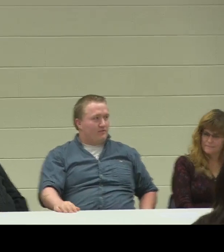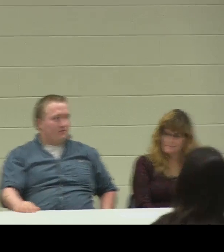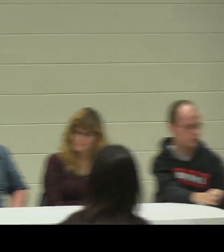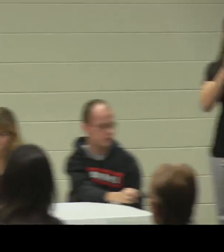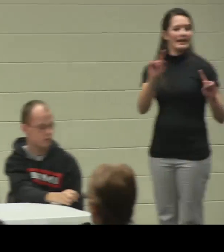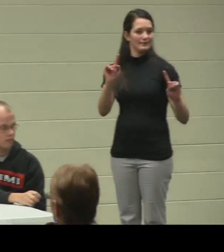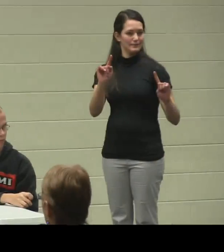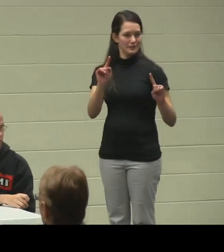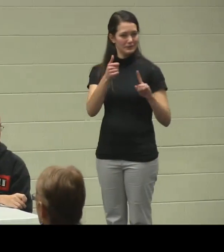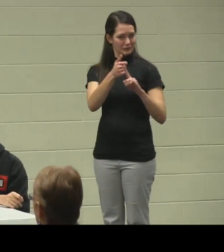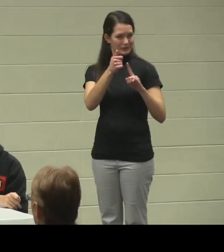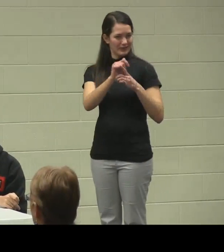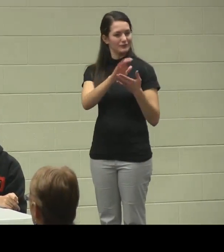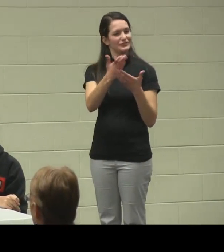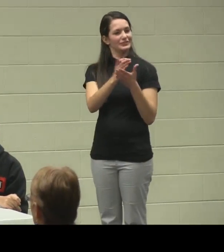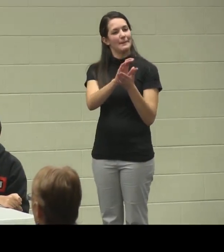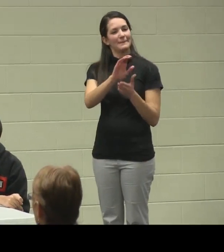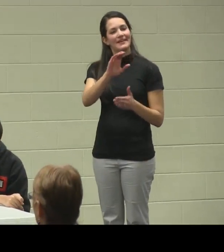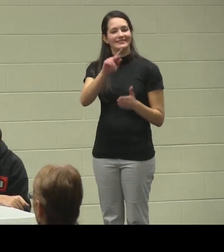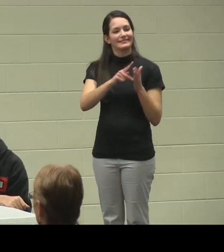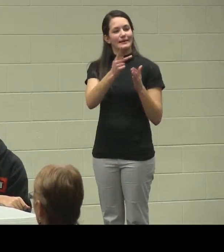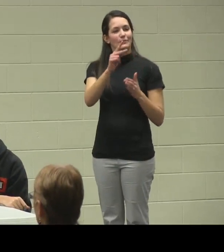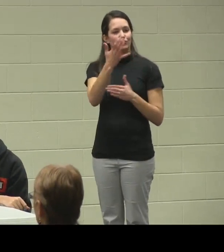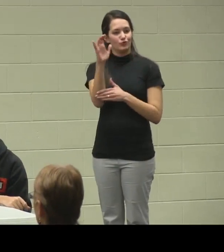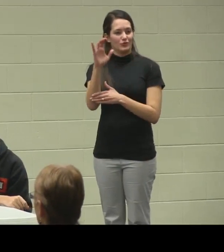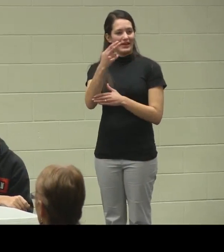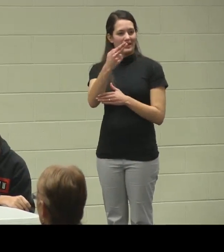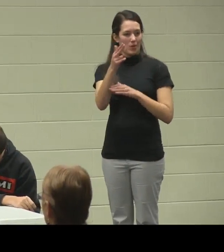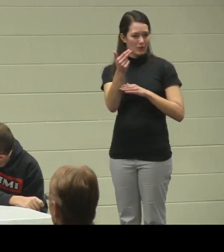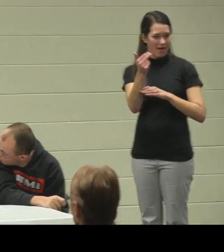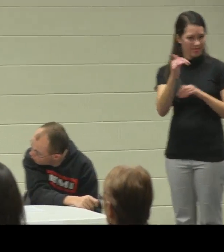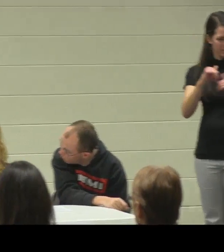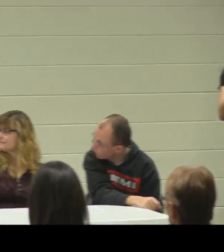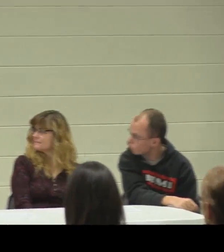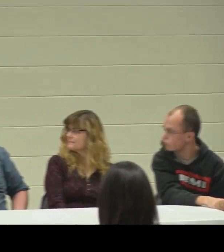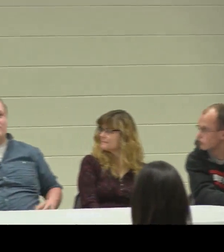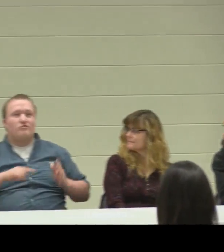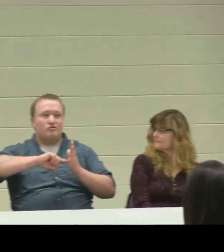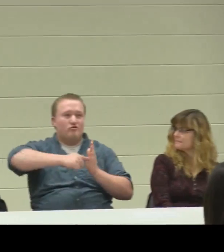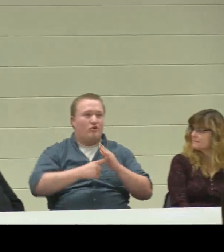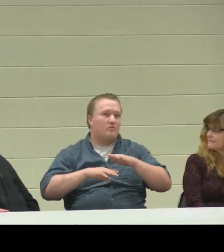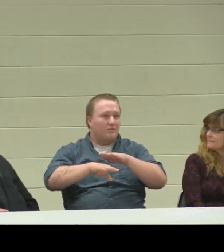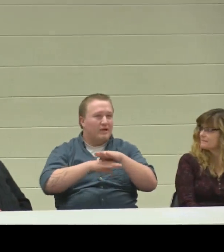as a chef at DoubleTree Hotel?